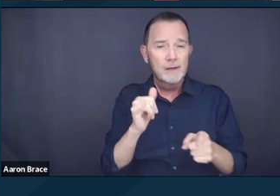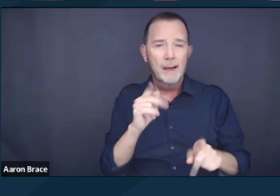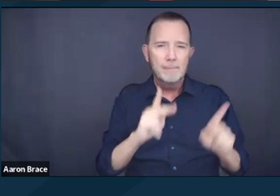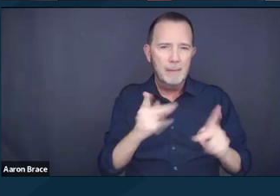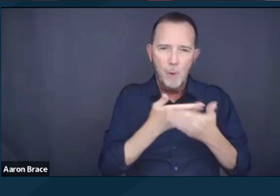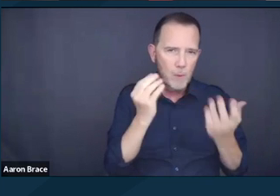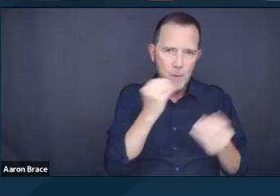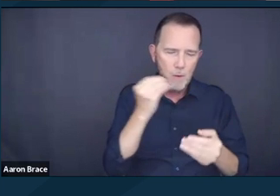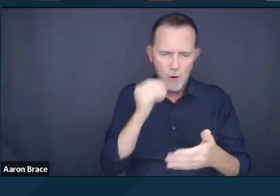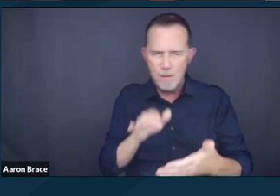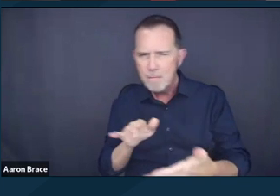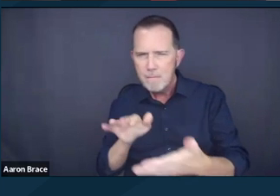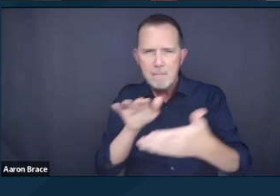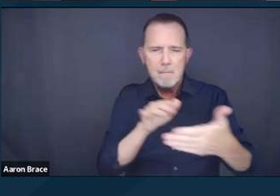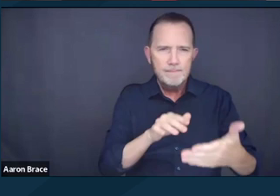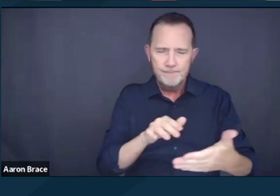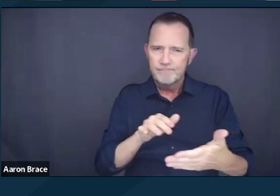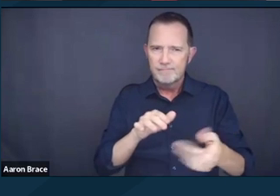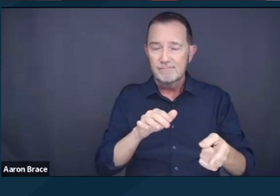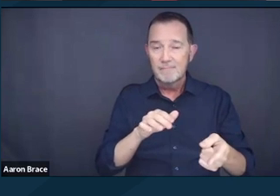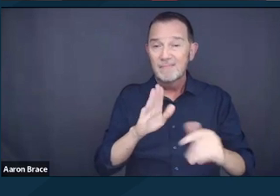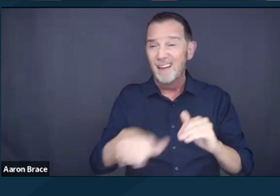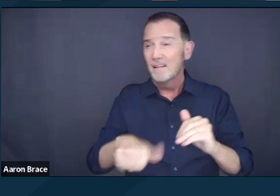has the nation's highest homeless population.